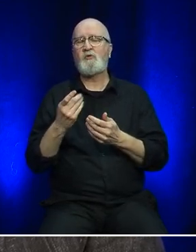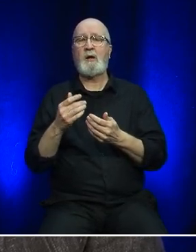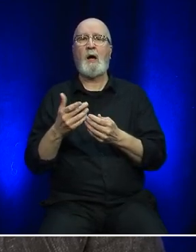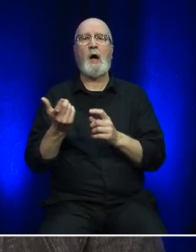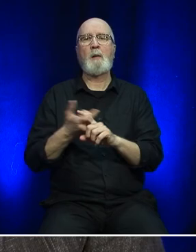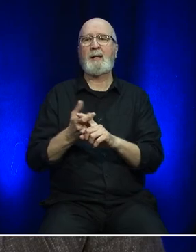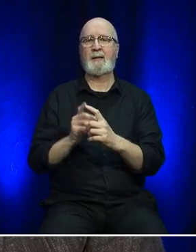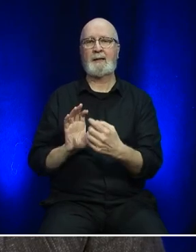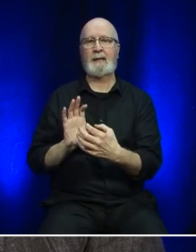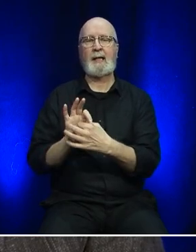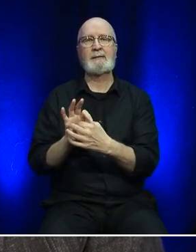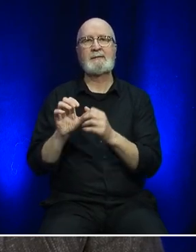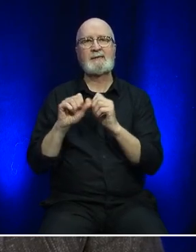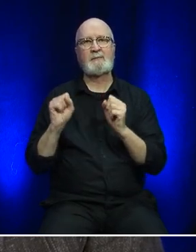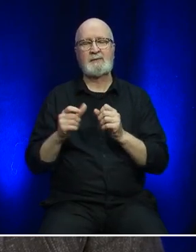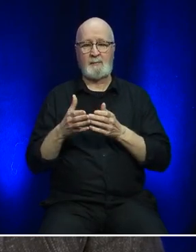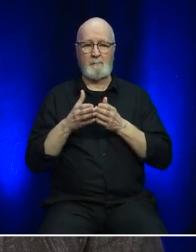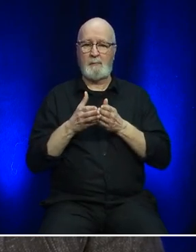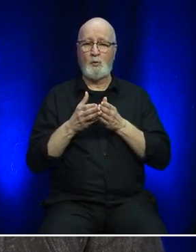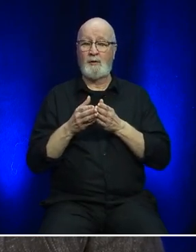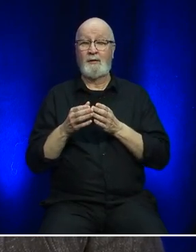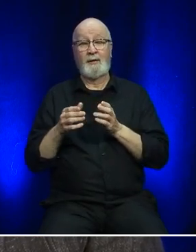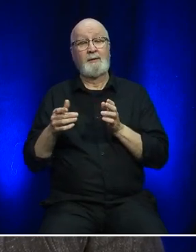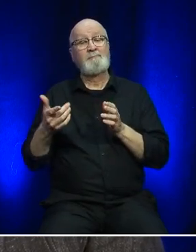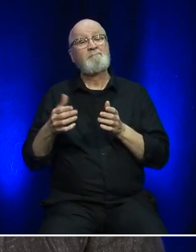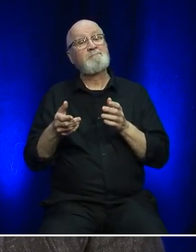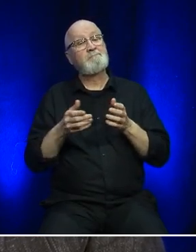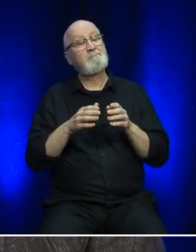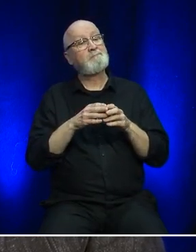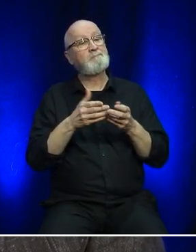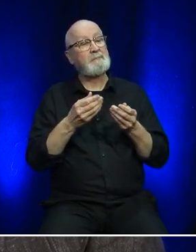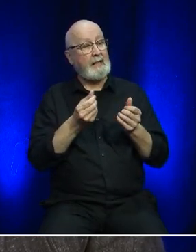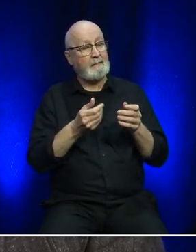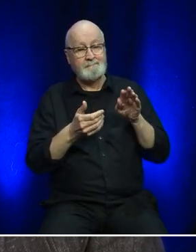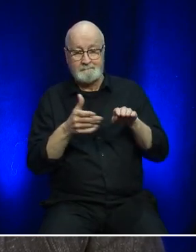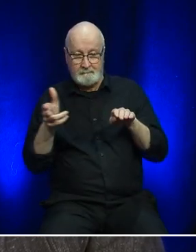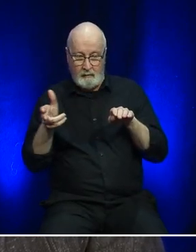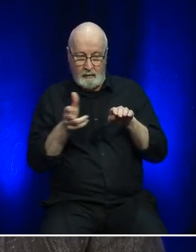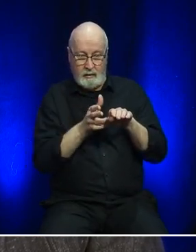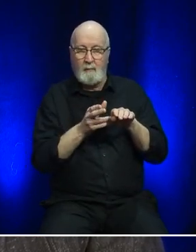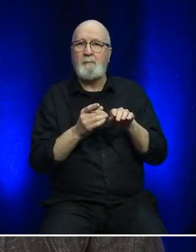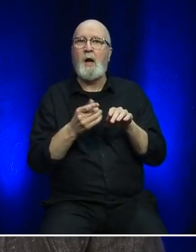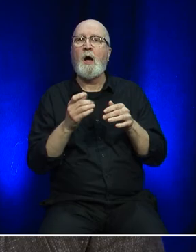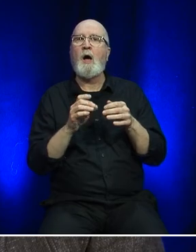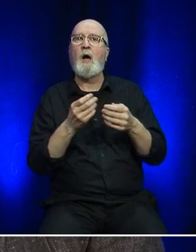automooring systems are safer, they're more efficient, and give us a lot